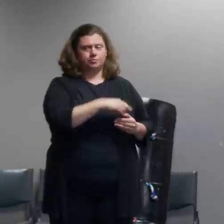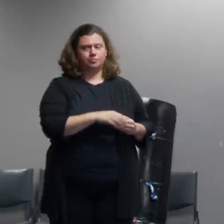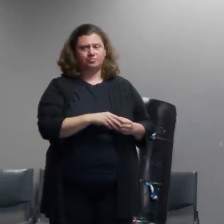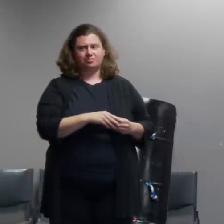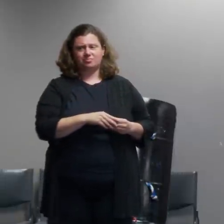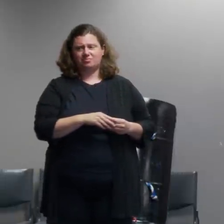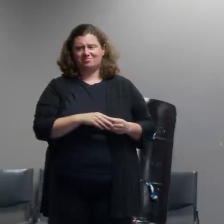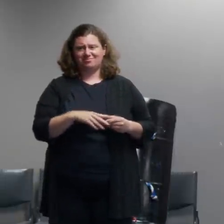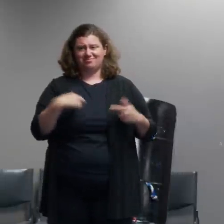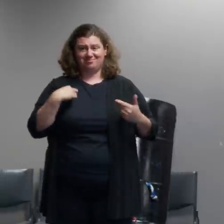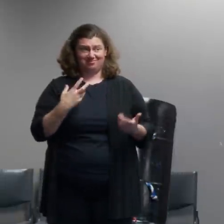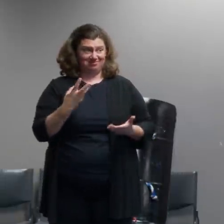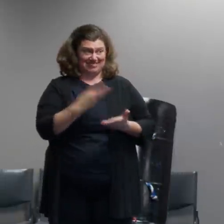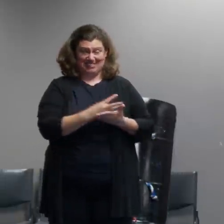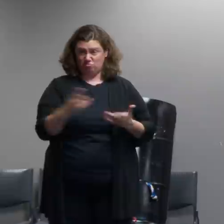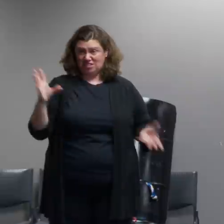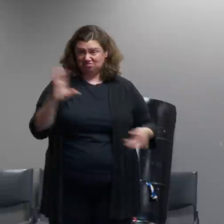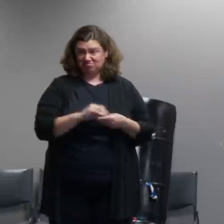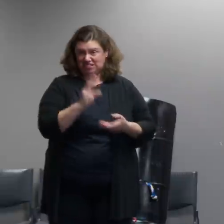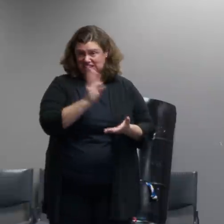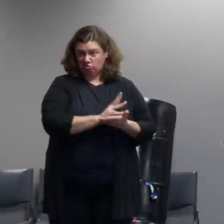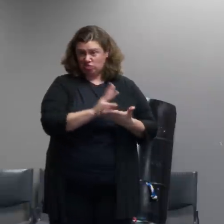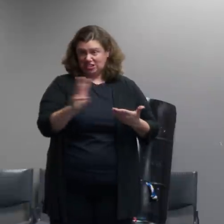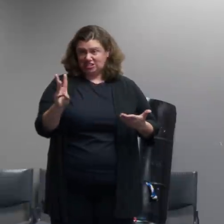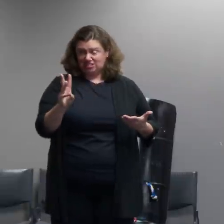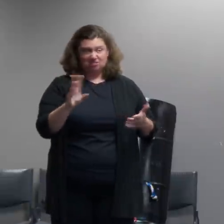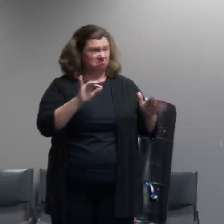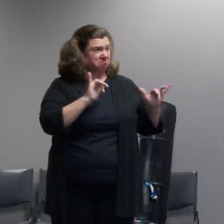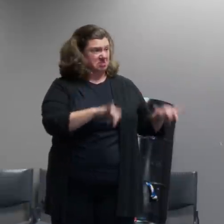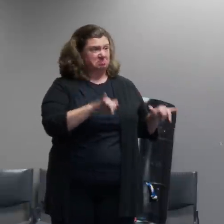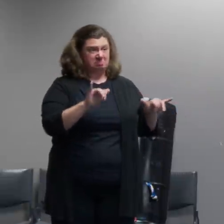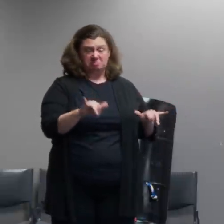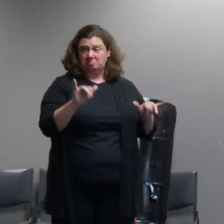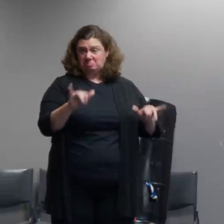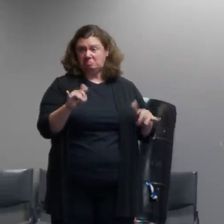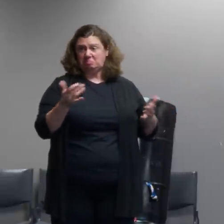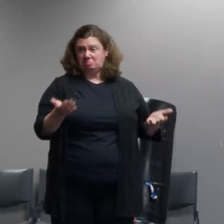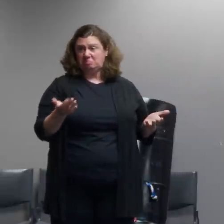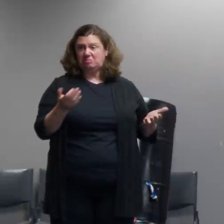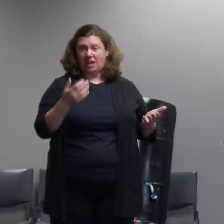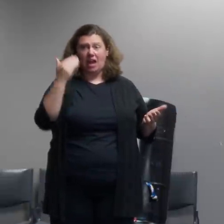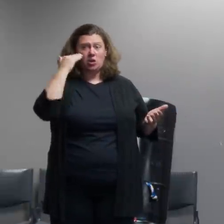six weeks or so we see demonstrators on one side and police in riot gear on the